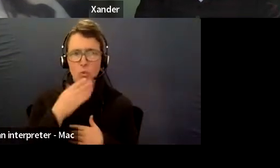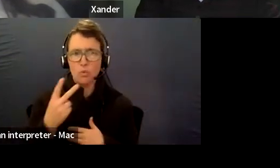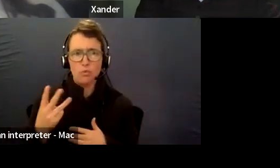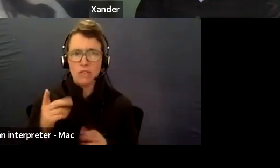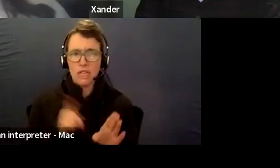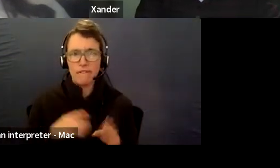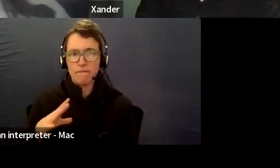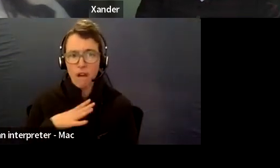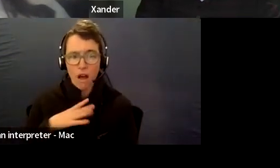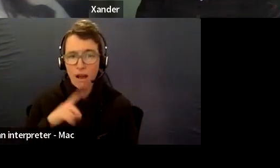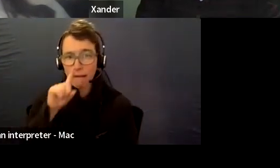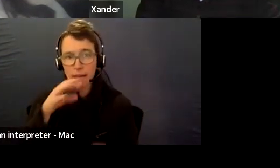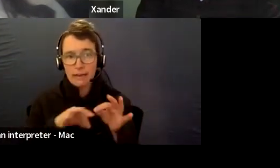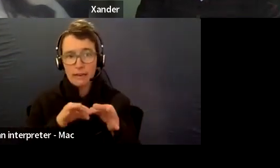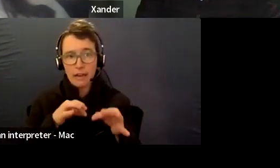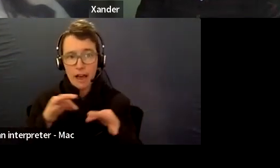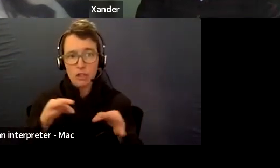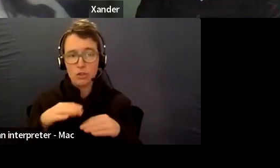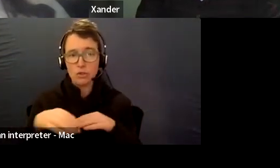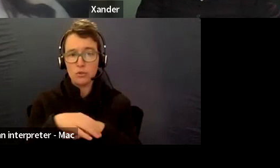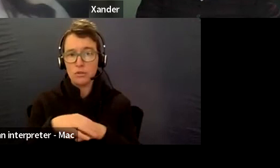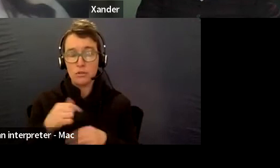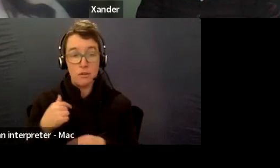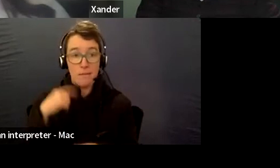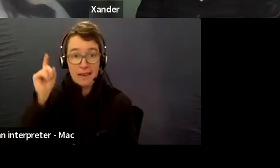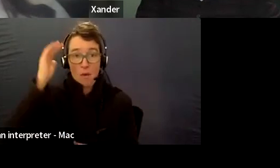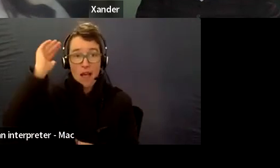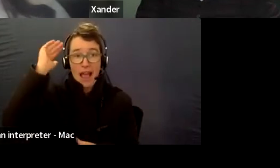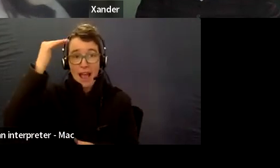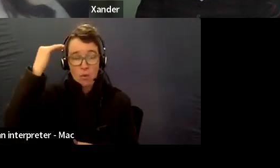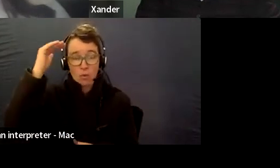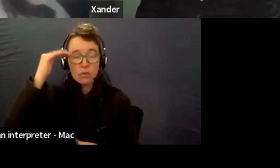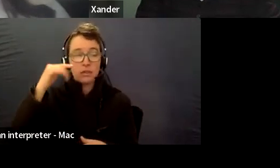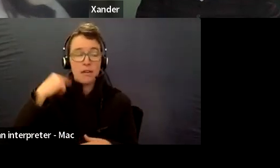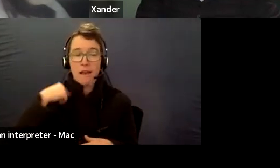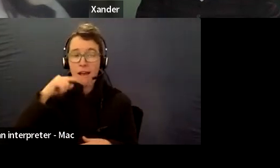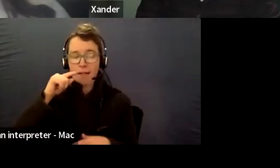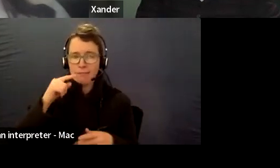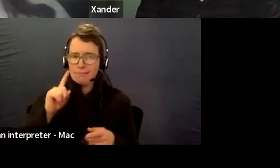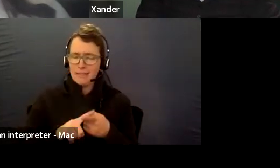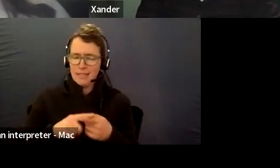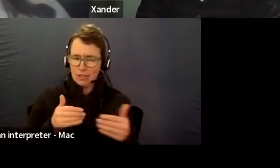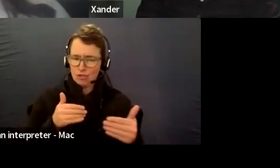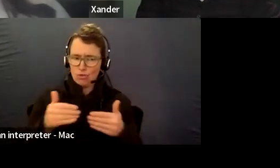And even as an adult, I still struggle to do buckles up on shoes. And that doesn't mean that I wasn't ready just to go to school.